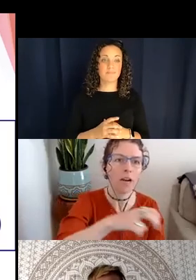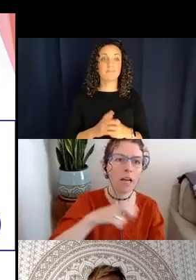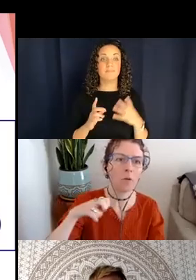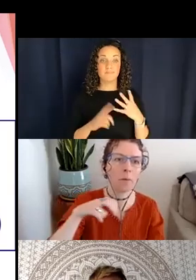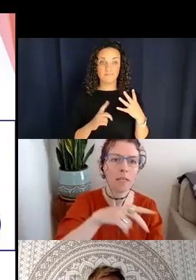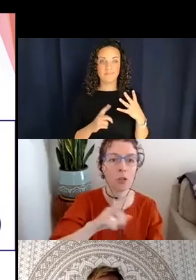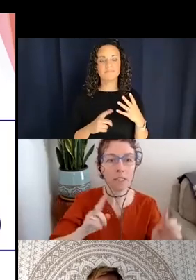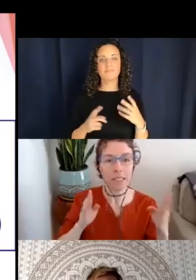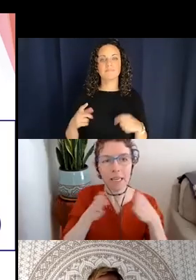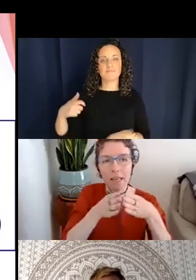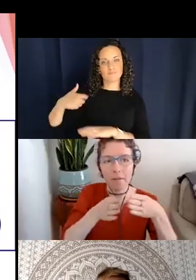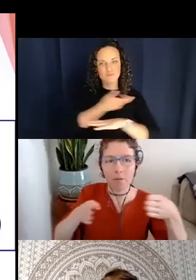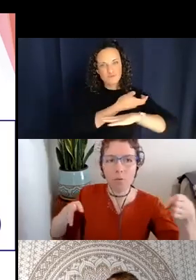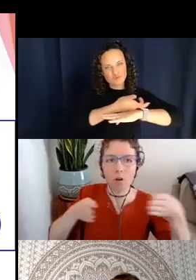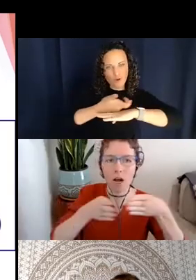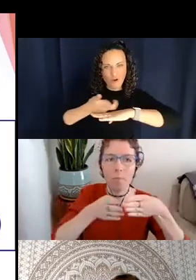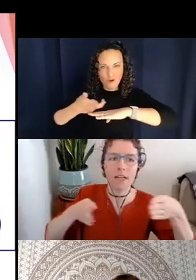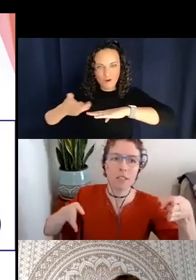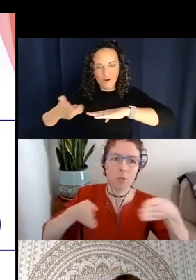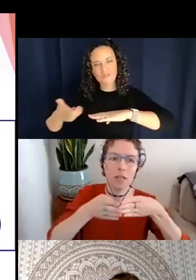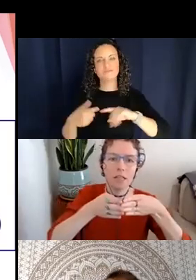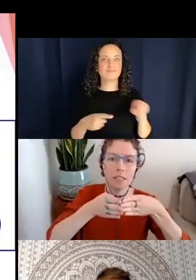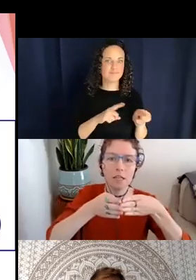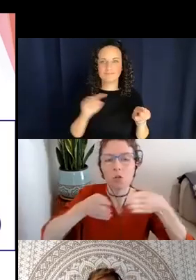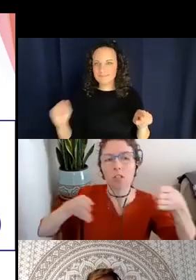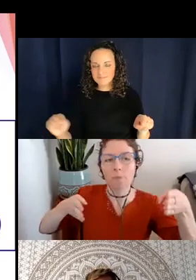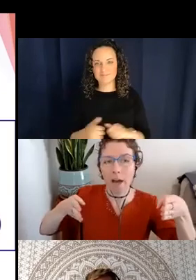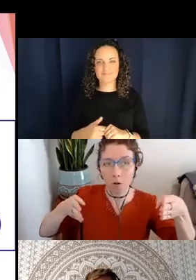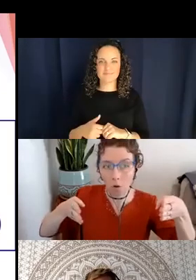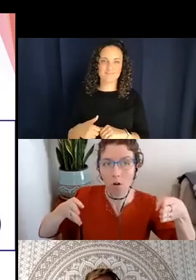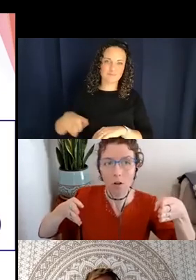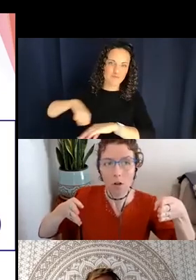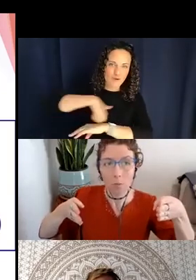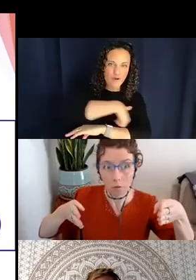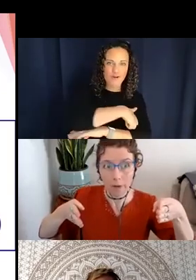to point b. So you can see that the verbal complex is really this source-path-goal movement